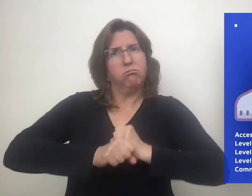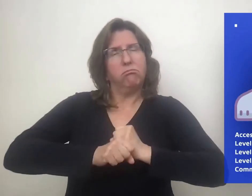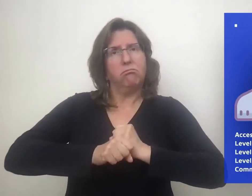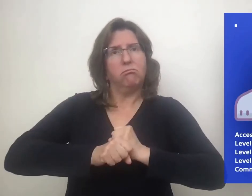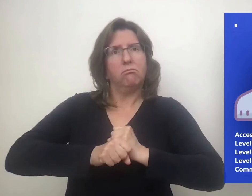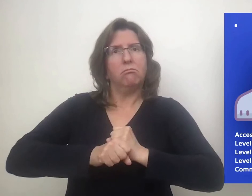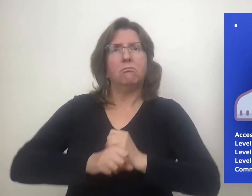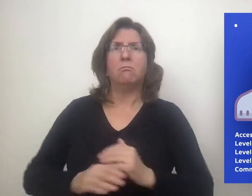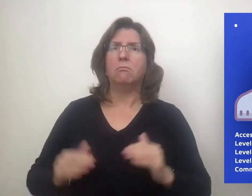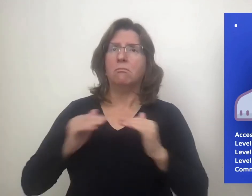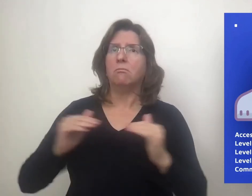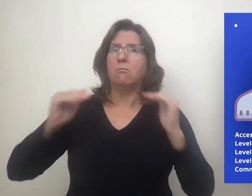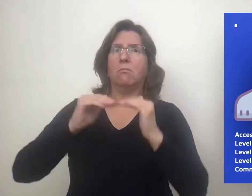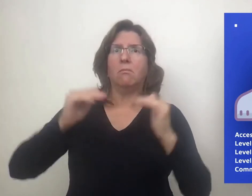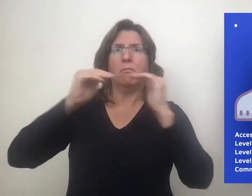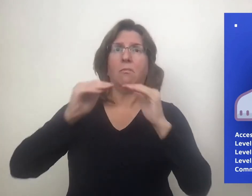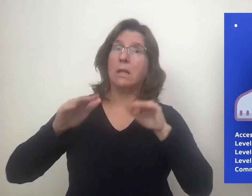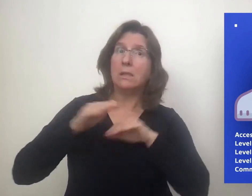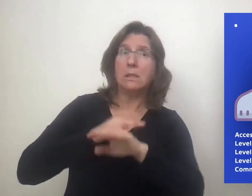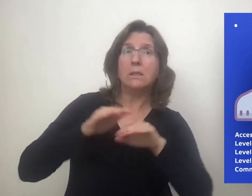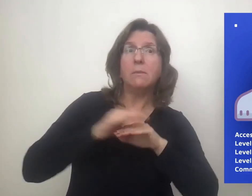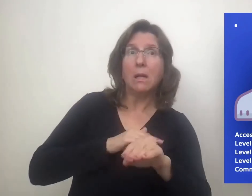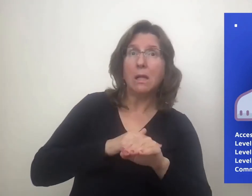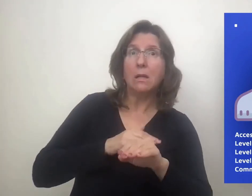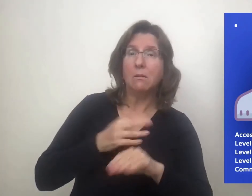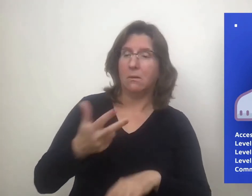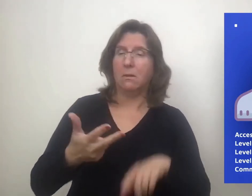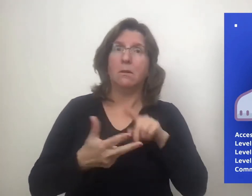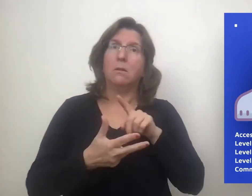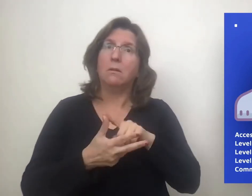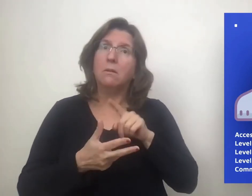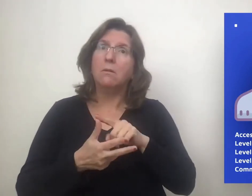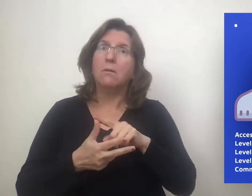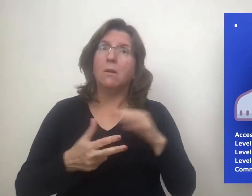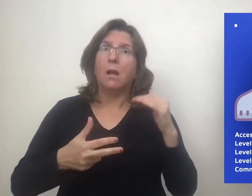So, to summarize, accessible learning for deaf students has three levels.